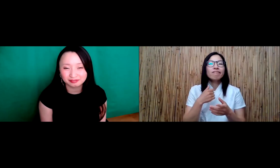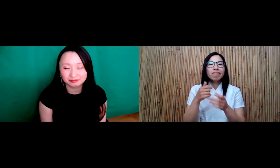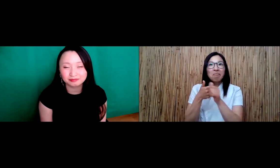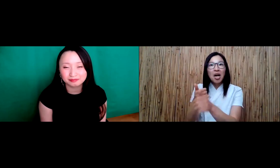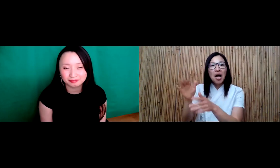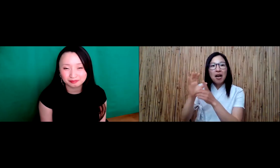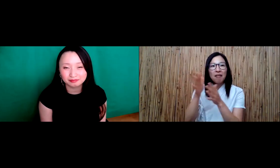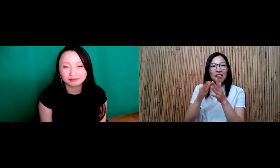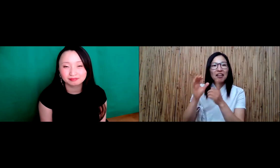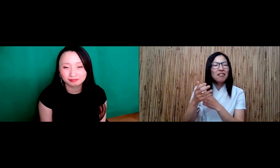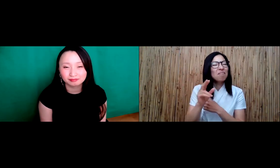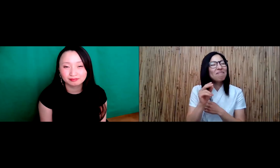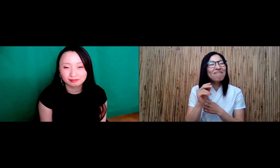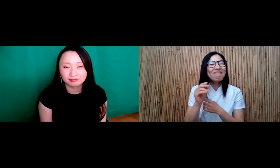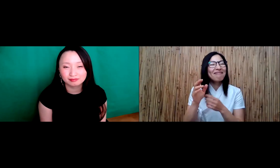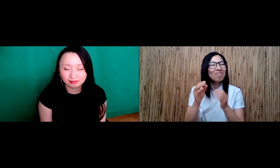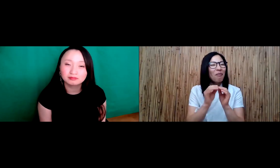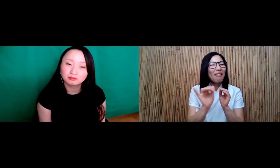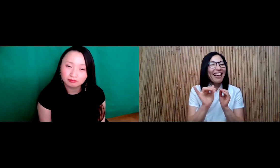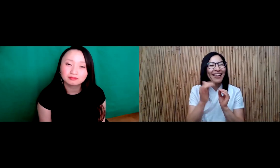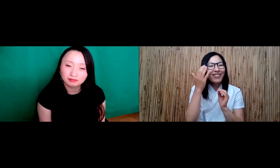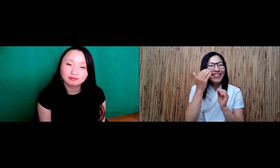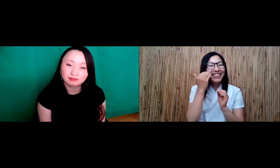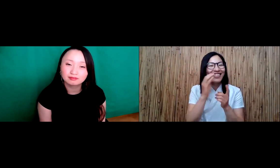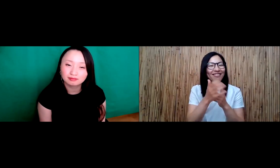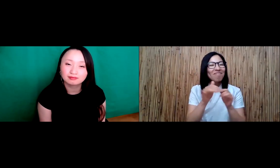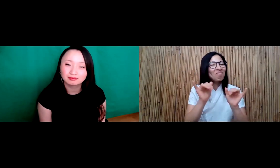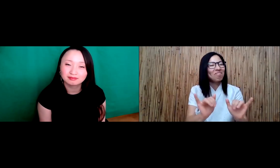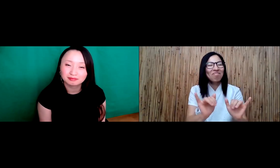And when we got married.